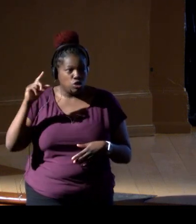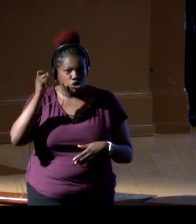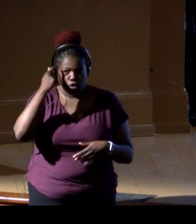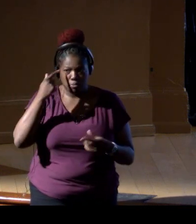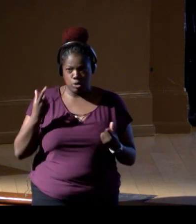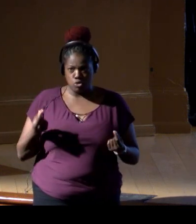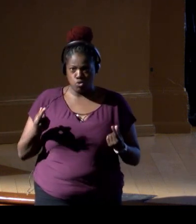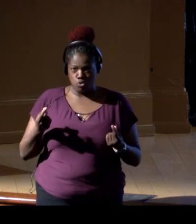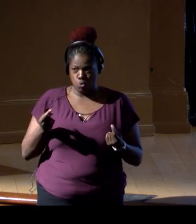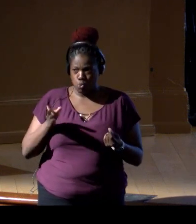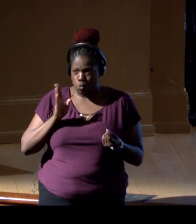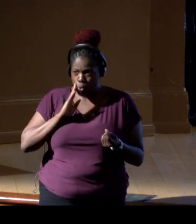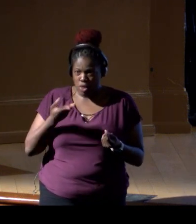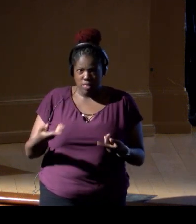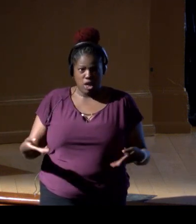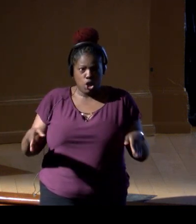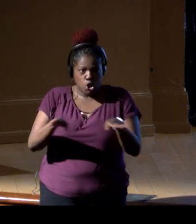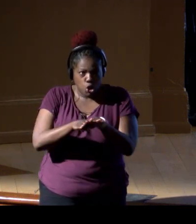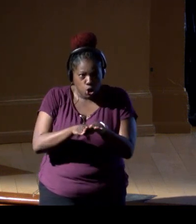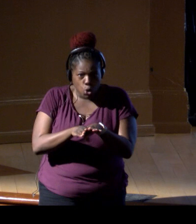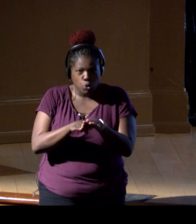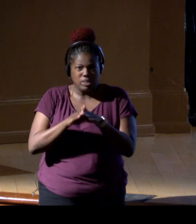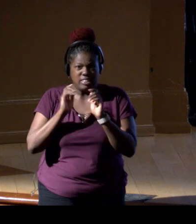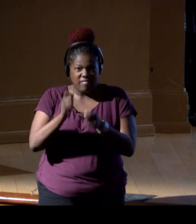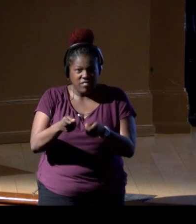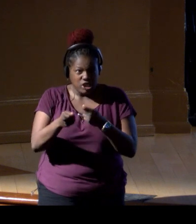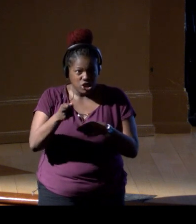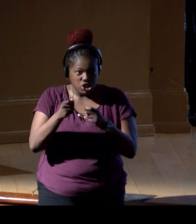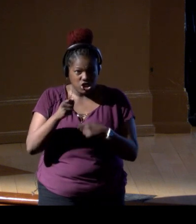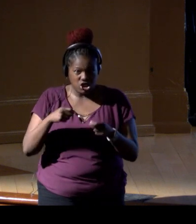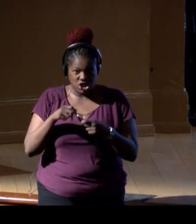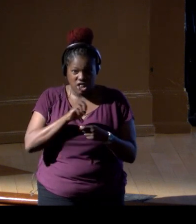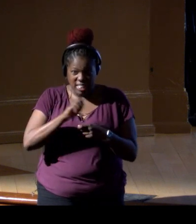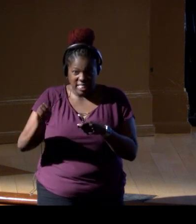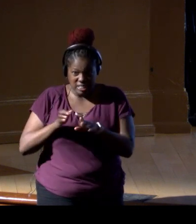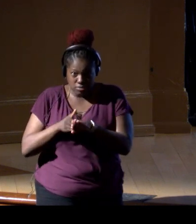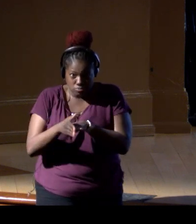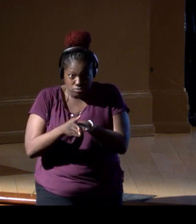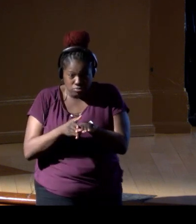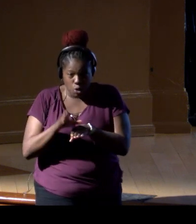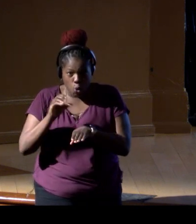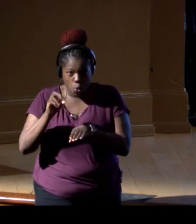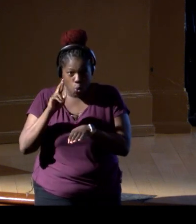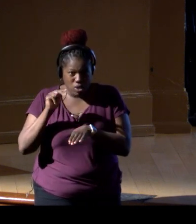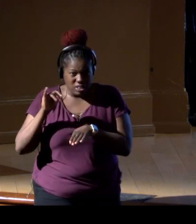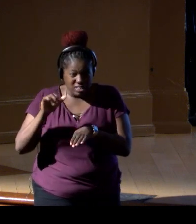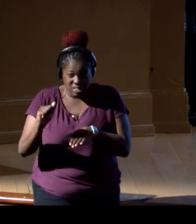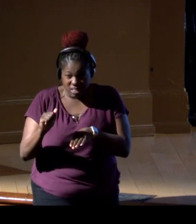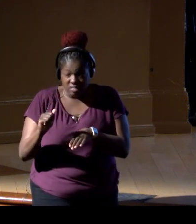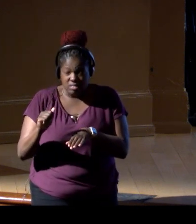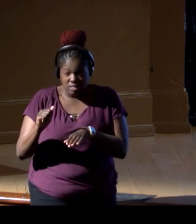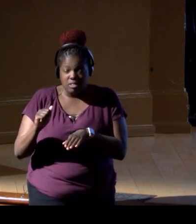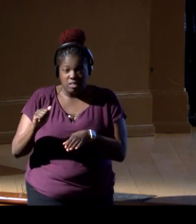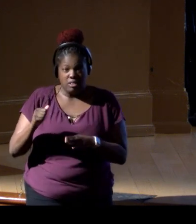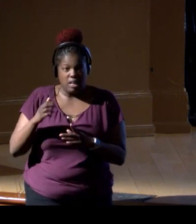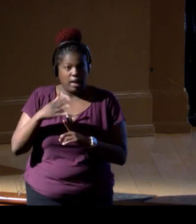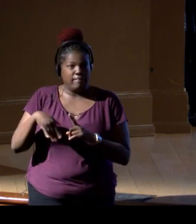close artisanal fishing in all of the eastern coast of Corsica, right? And this is where environmental DNA